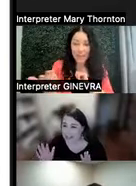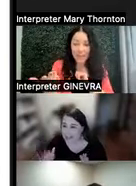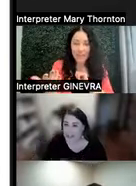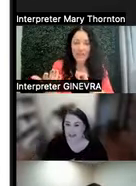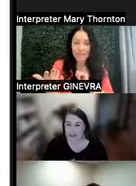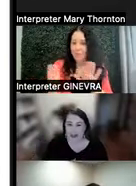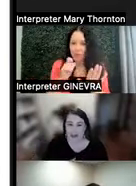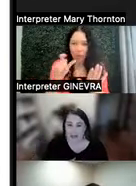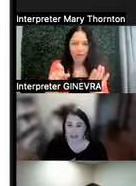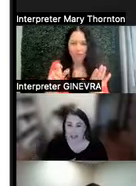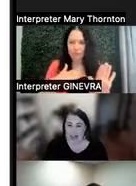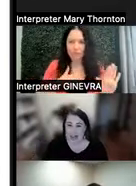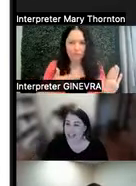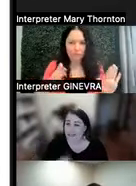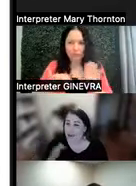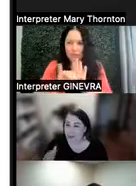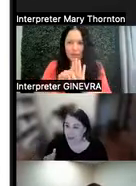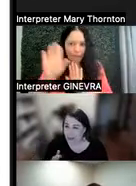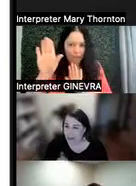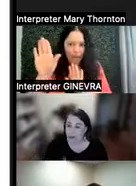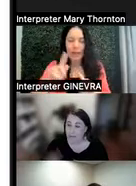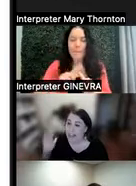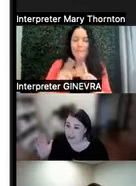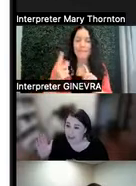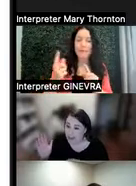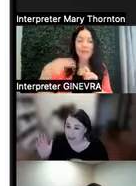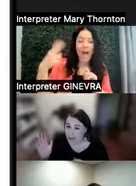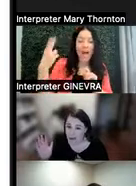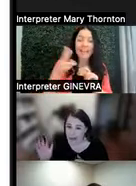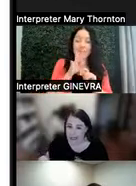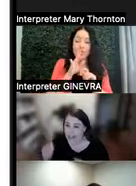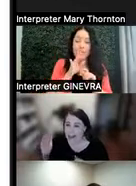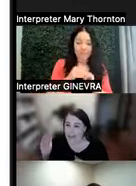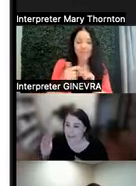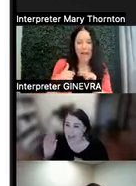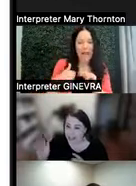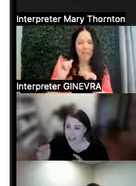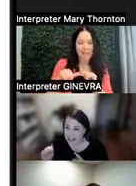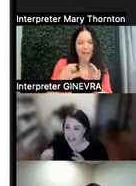yourself, who is highly verbal. I put myself in that category. I'm extroverted.